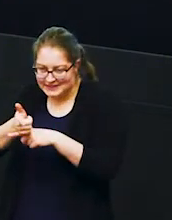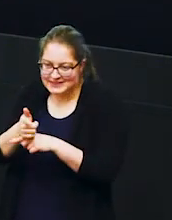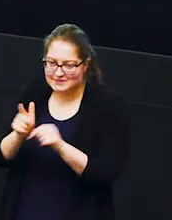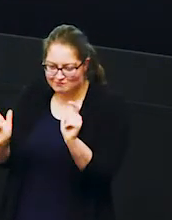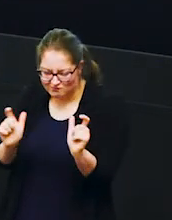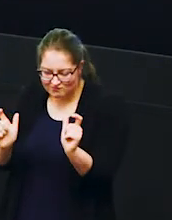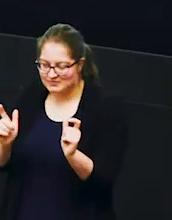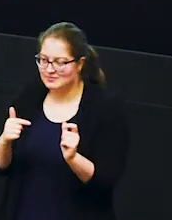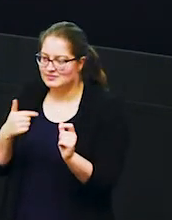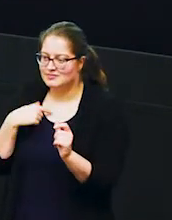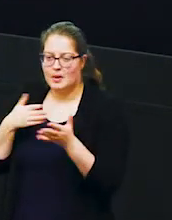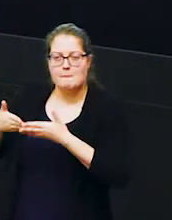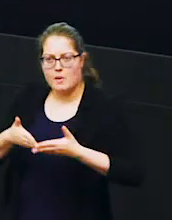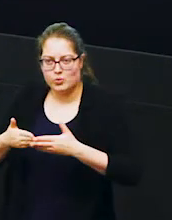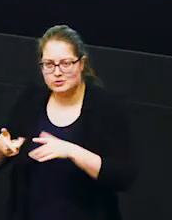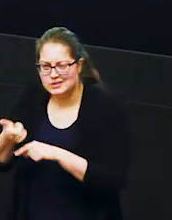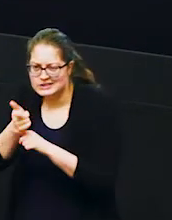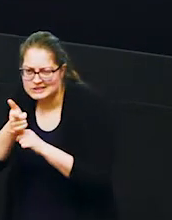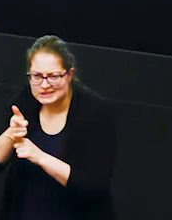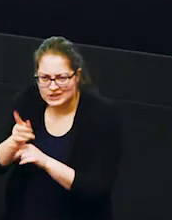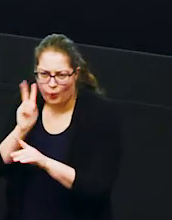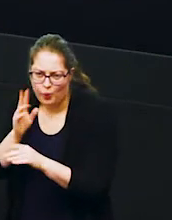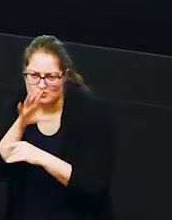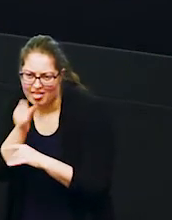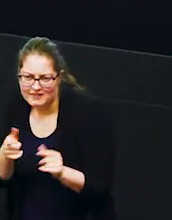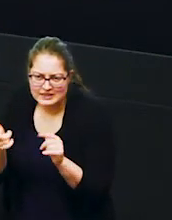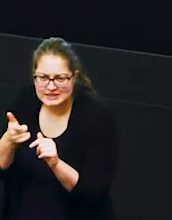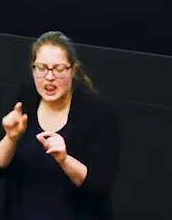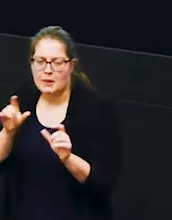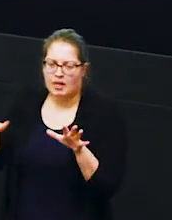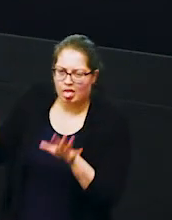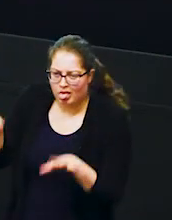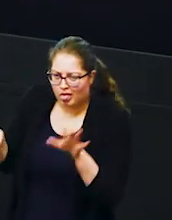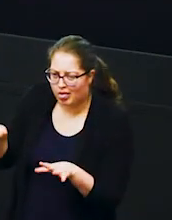point i'm stood on a boat watching elephants okay so it's a little bit rocky you can imagine okay